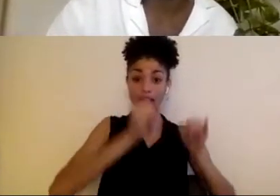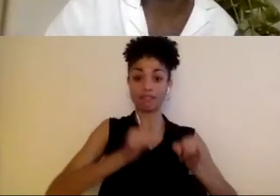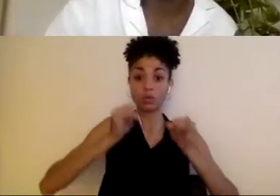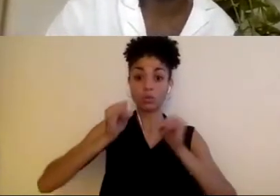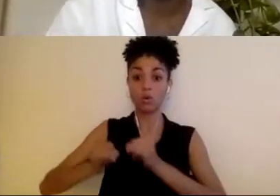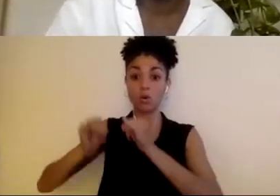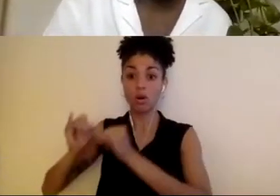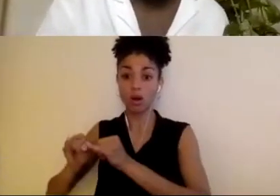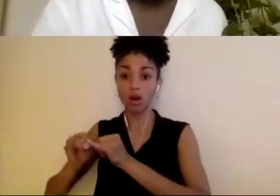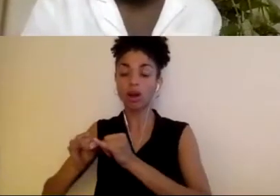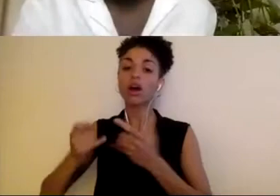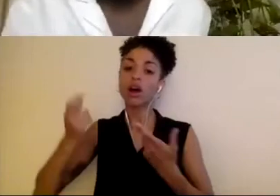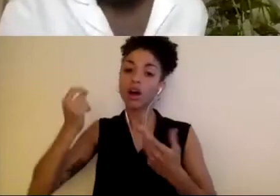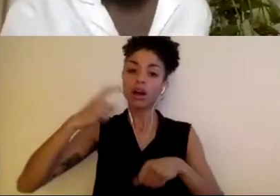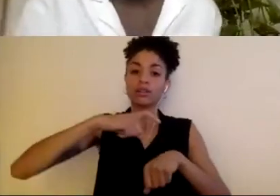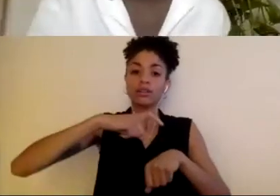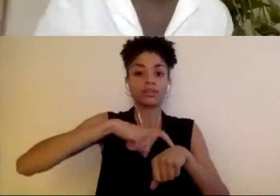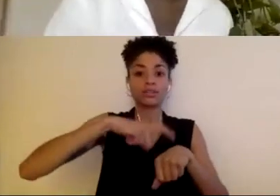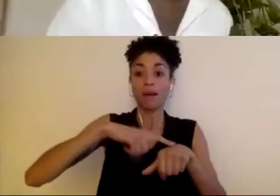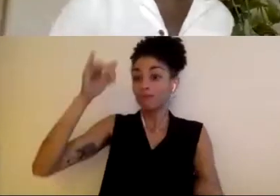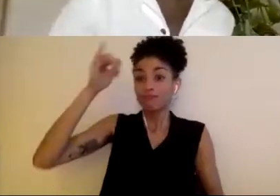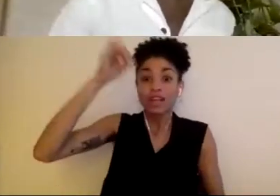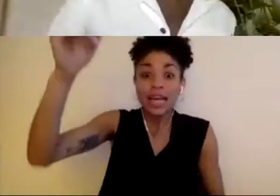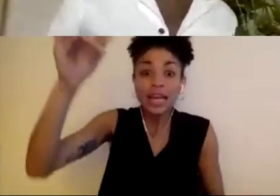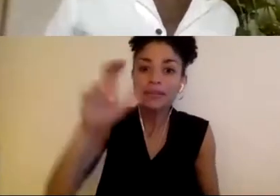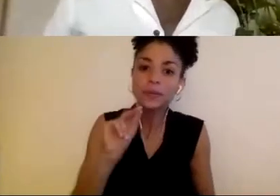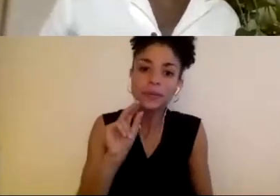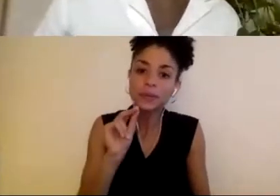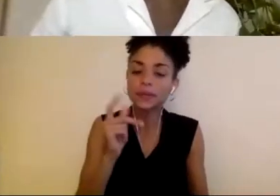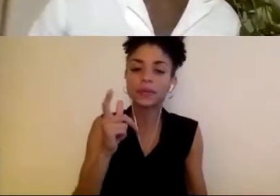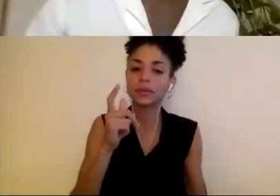here is fleeting, right? But what's not fleeting is the way art impacts